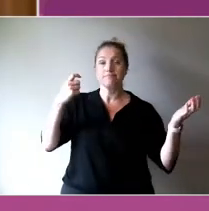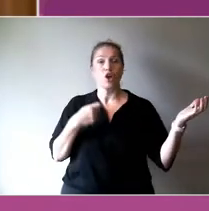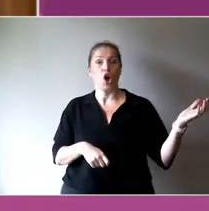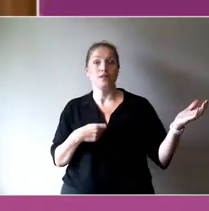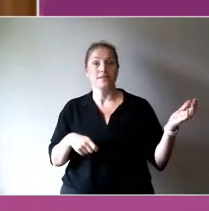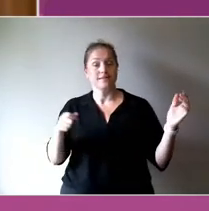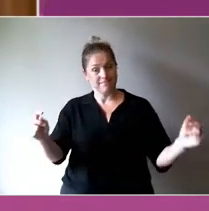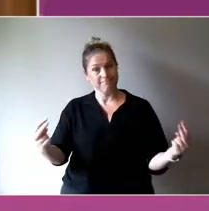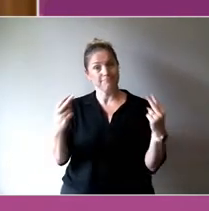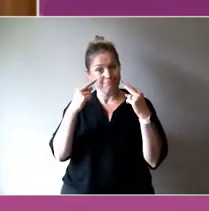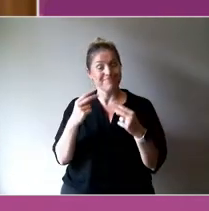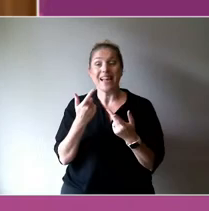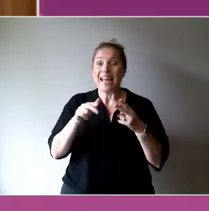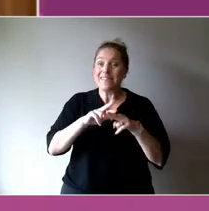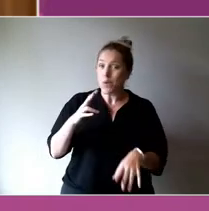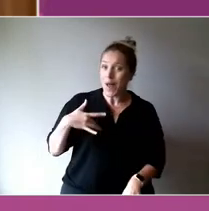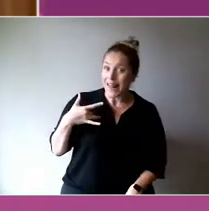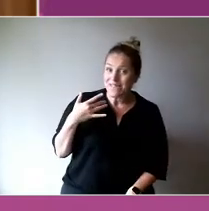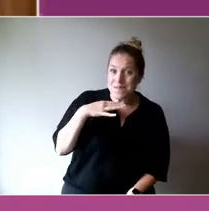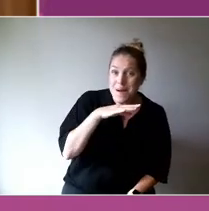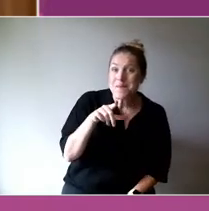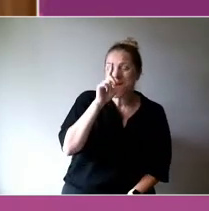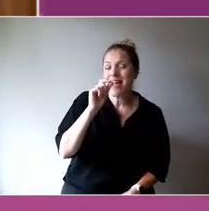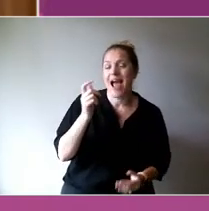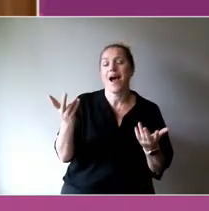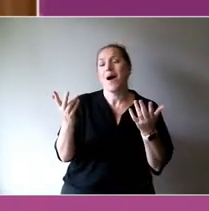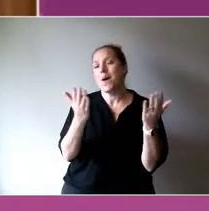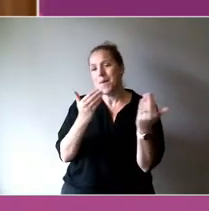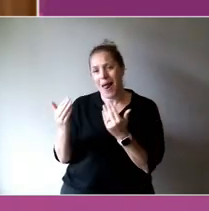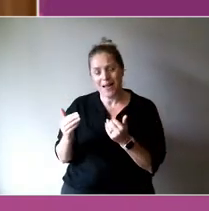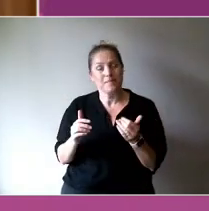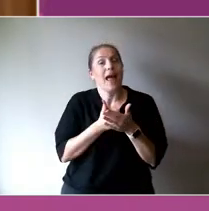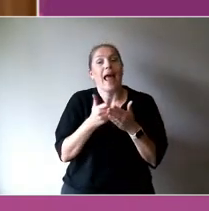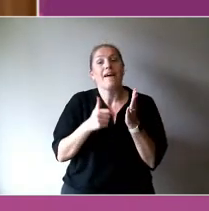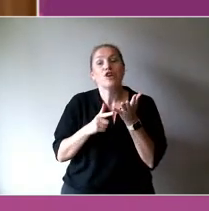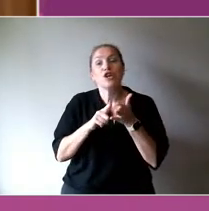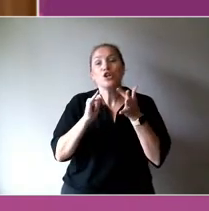you're certainly welcome to come along to that. It's at 7:30 every Tuesday.